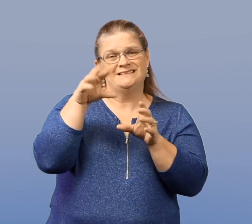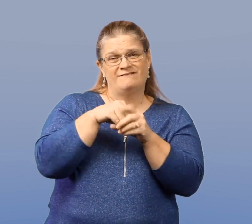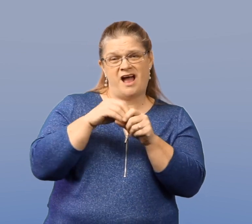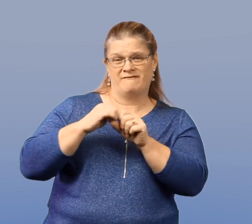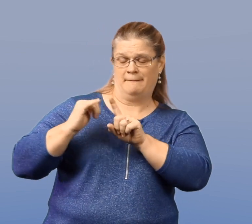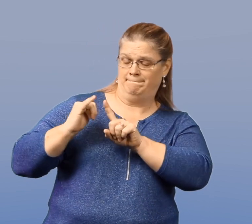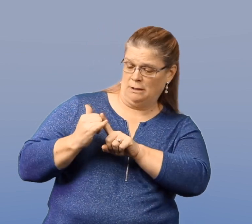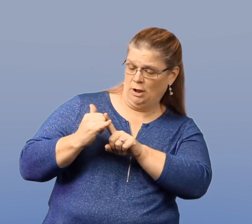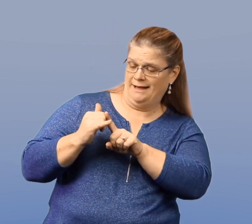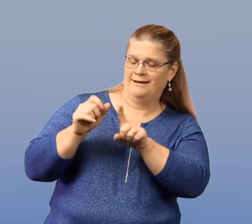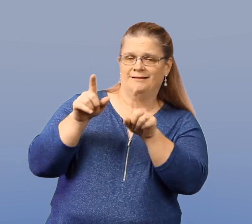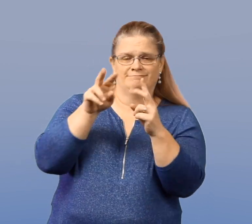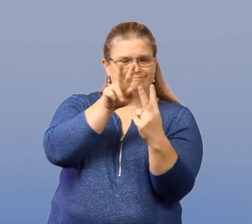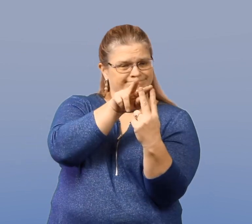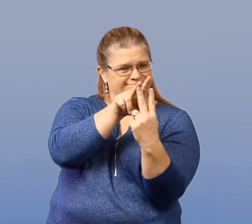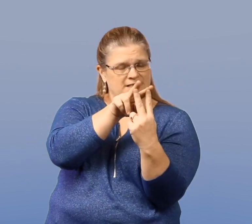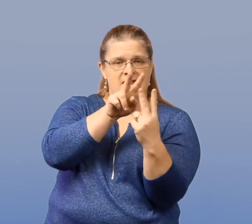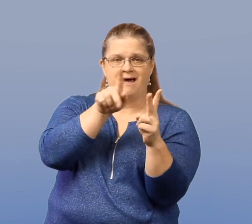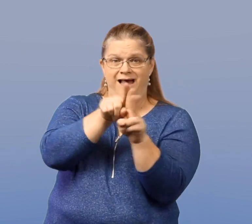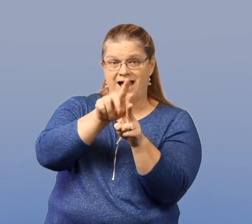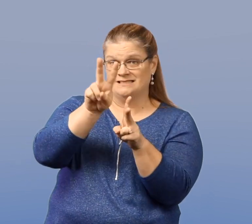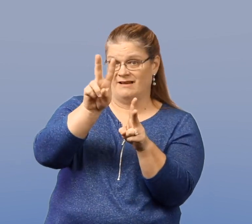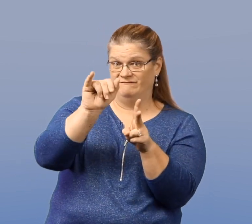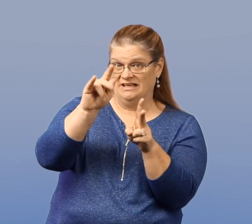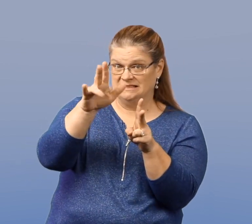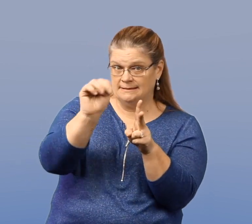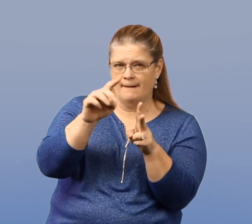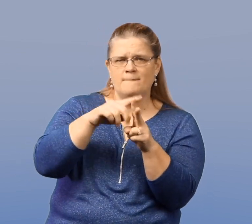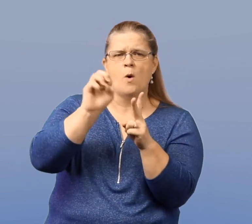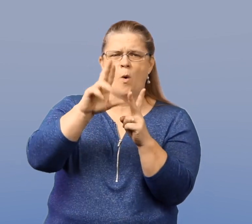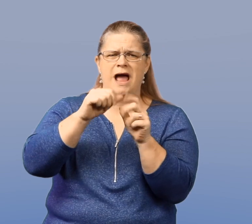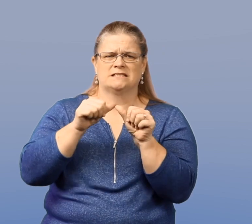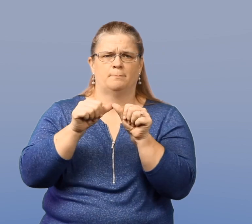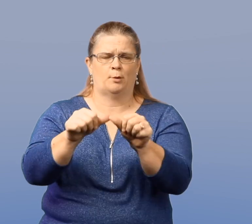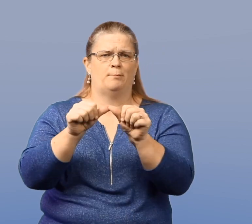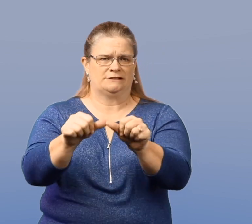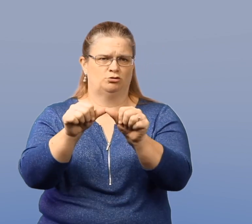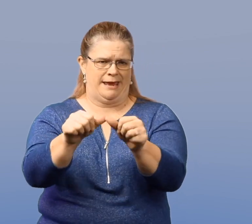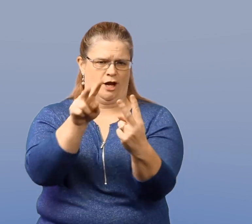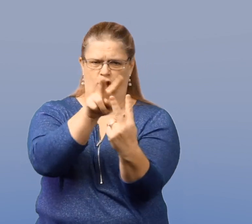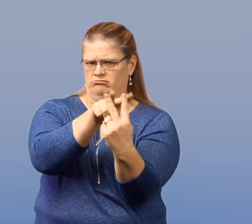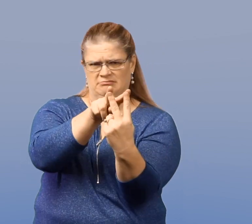Students are involved in bullying whether it be as a victim or the perpetuator.